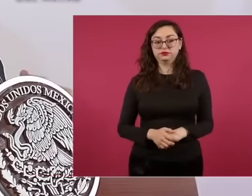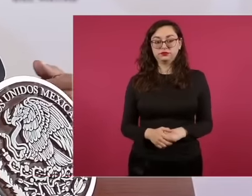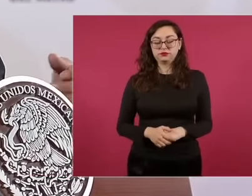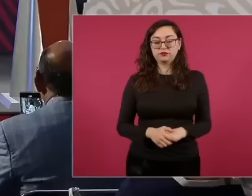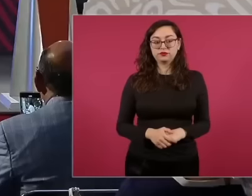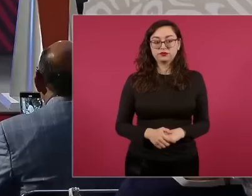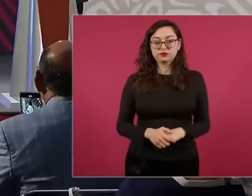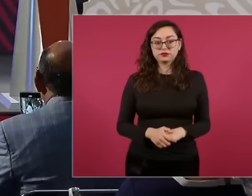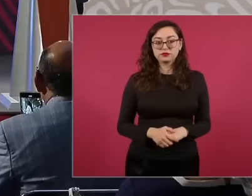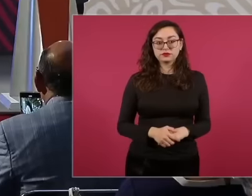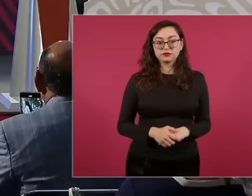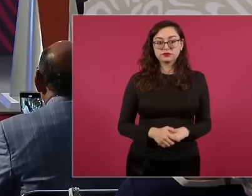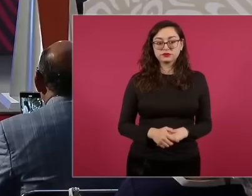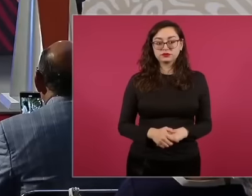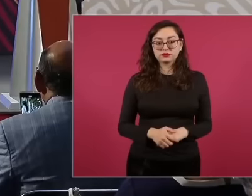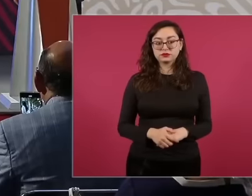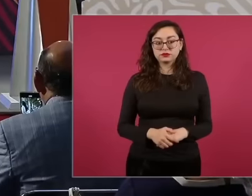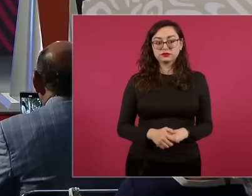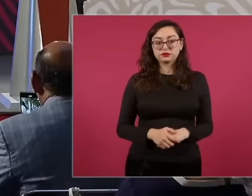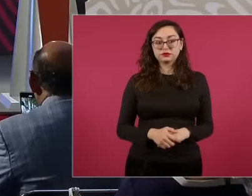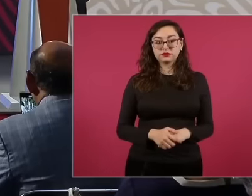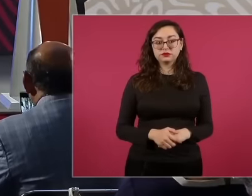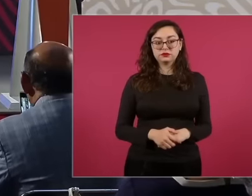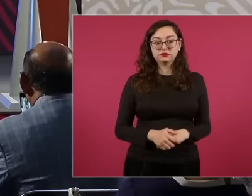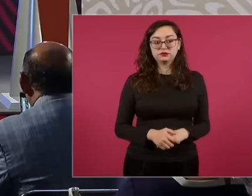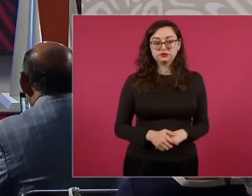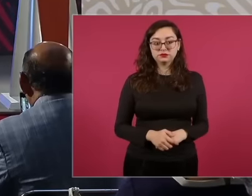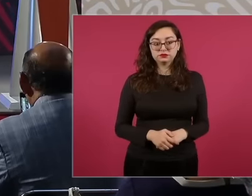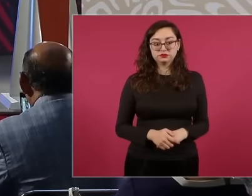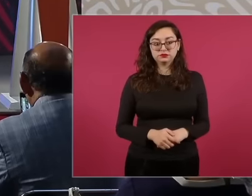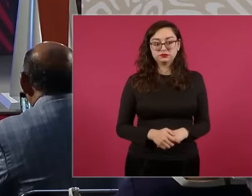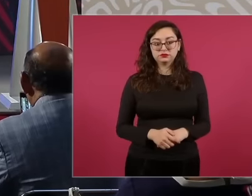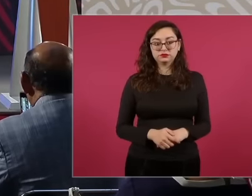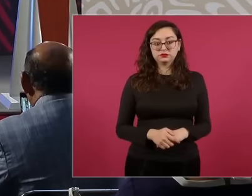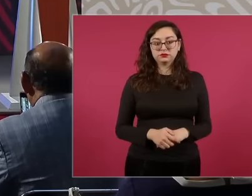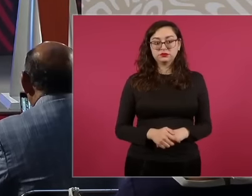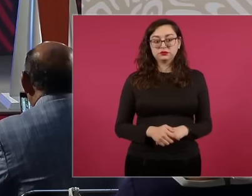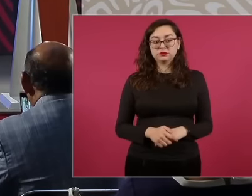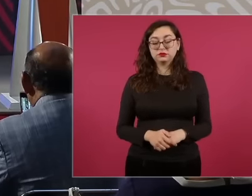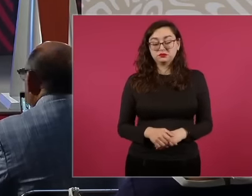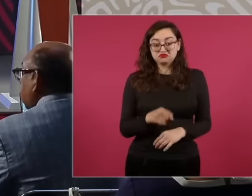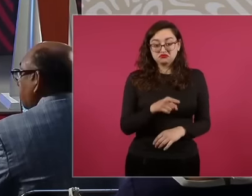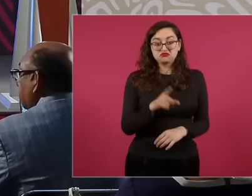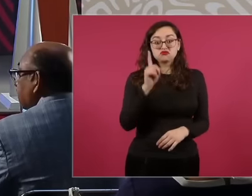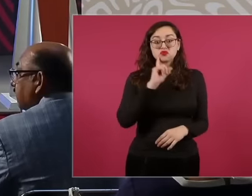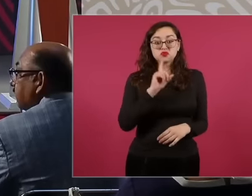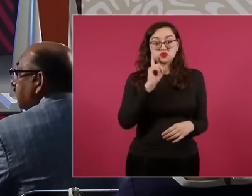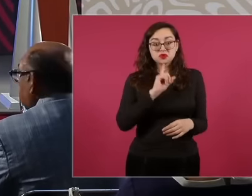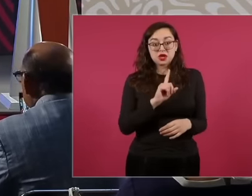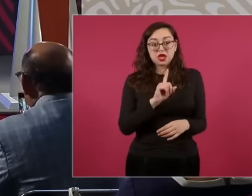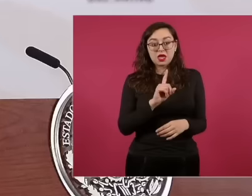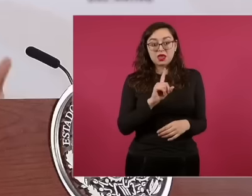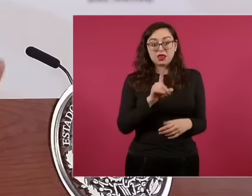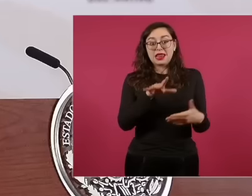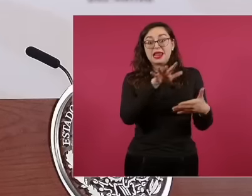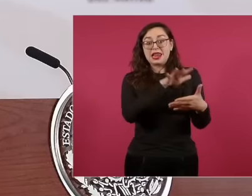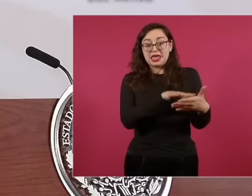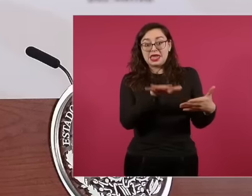you put it there again it's reading yes And it's very likely that she didn't do